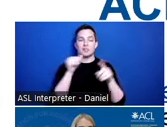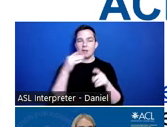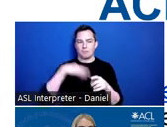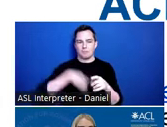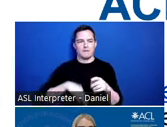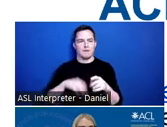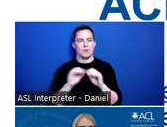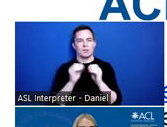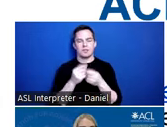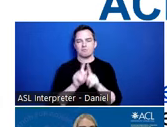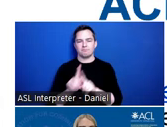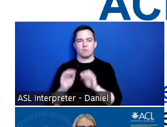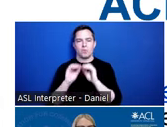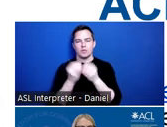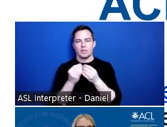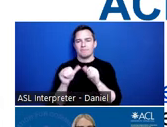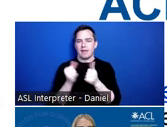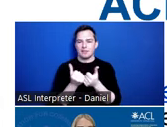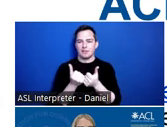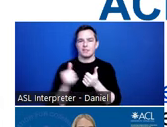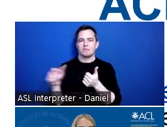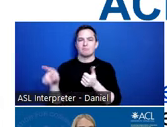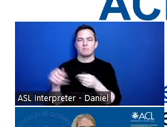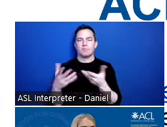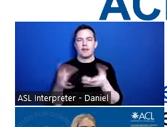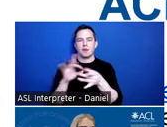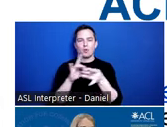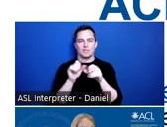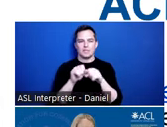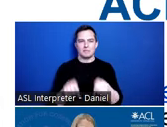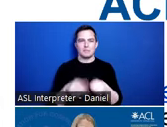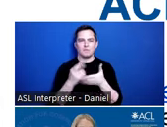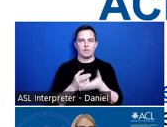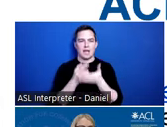and other organizations or agencies to provide coordinated systems of rehabilitation and care,